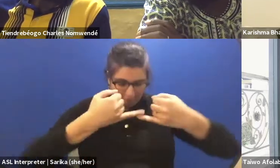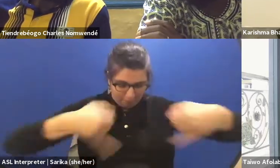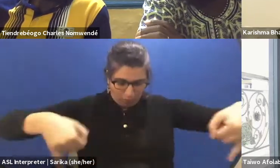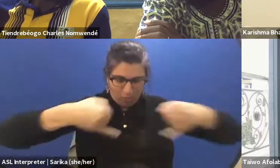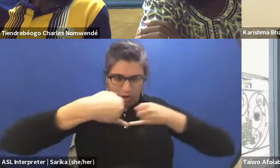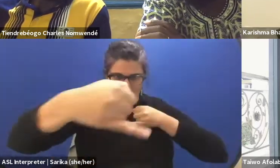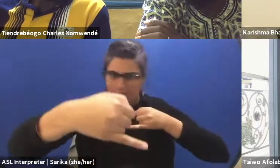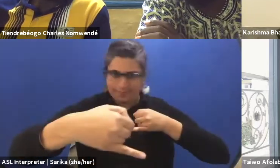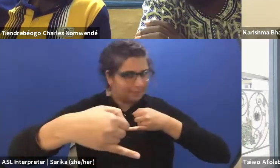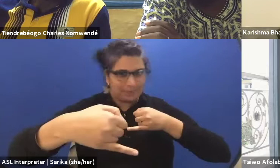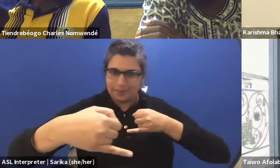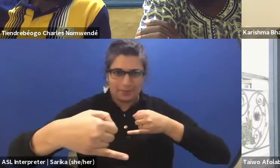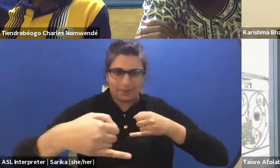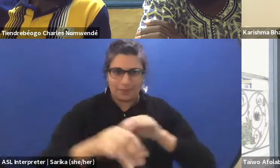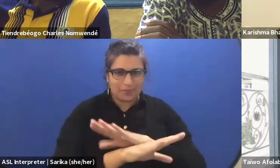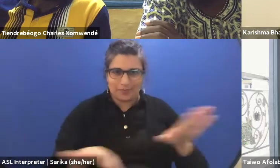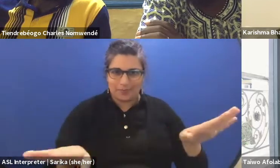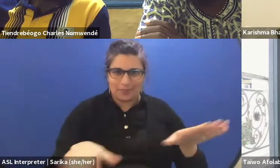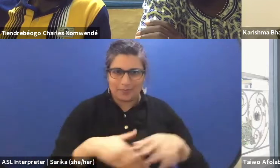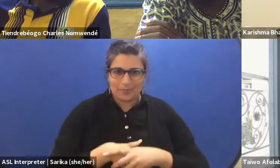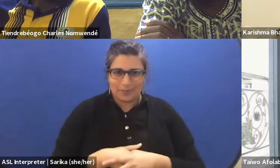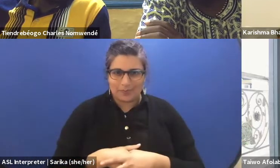(Charles speaking French)